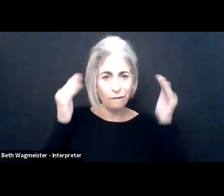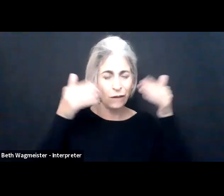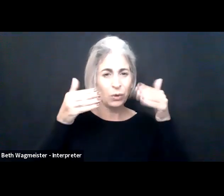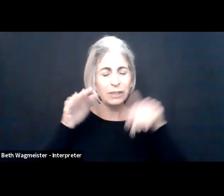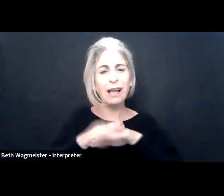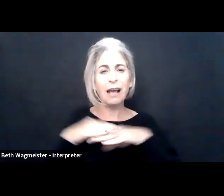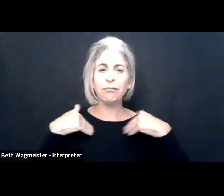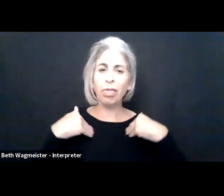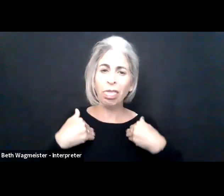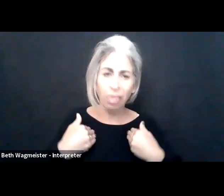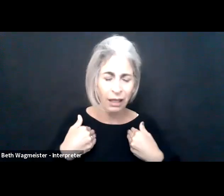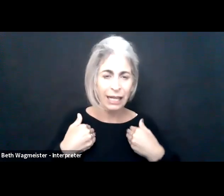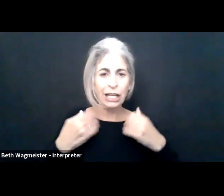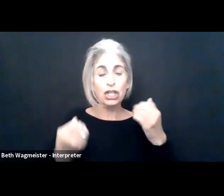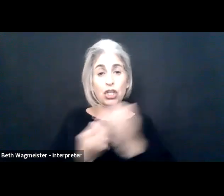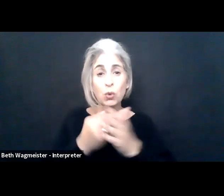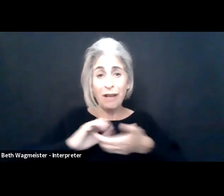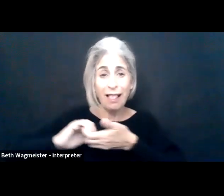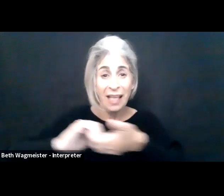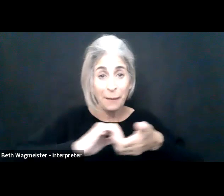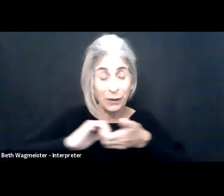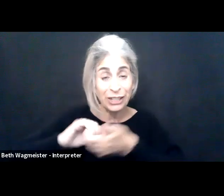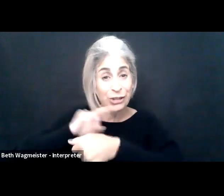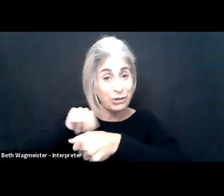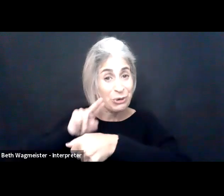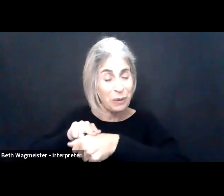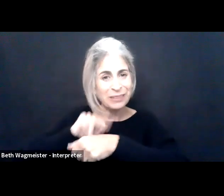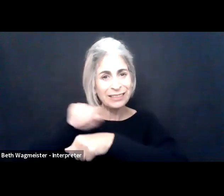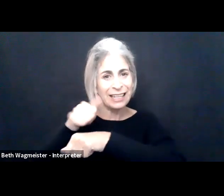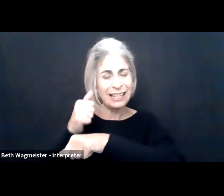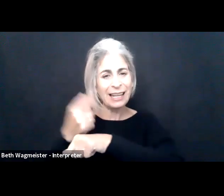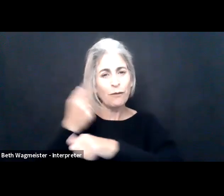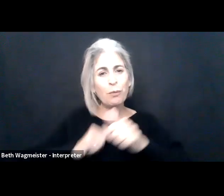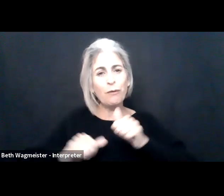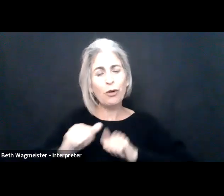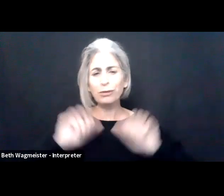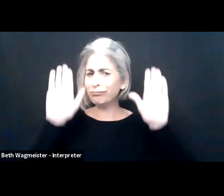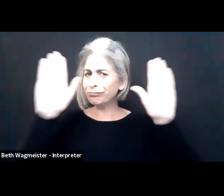workplace for hybrid work, hybrid workplaces with a focus on fatigue, new